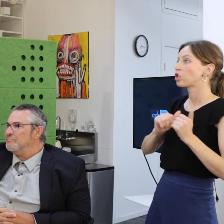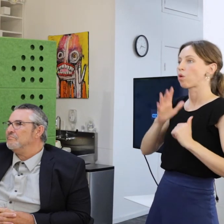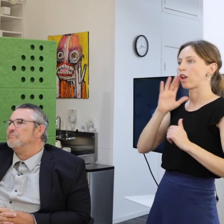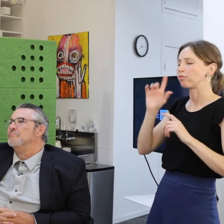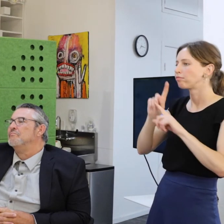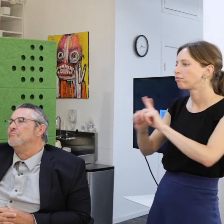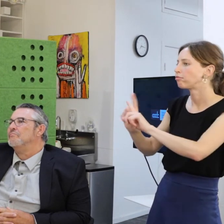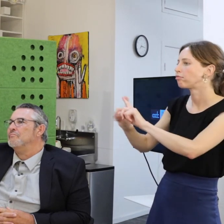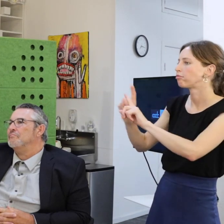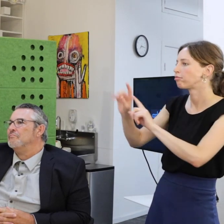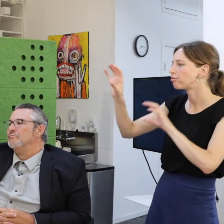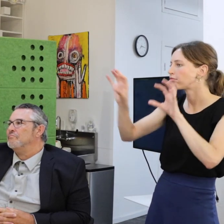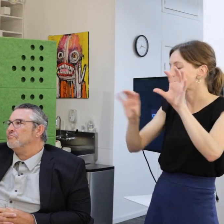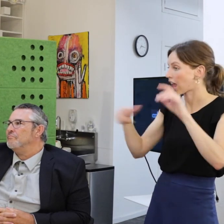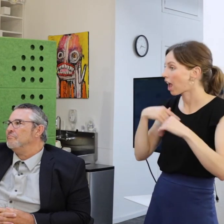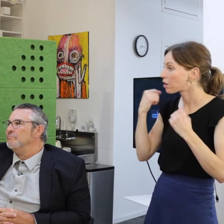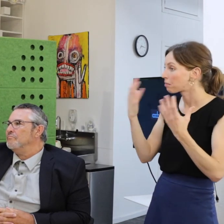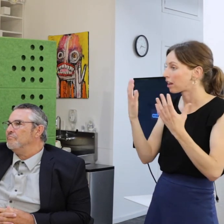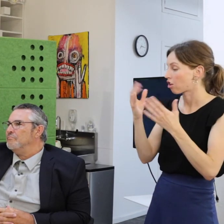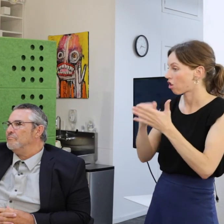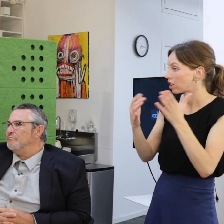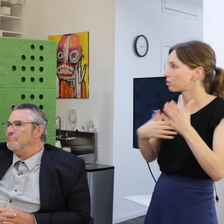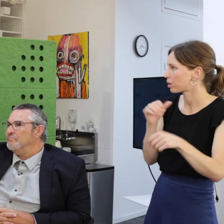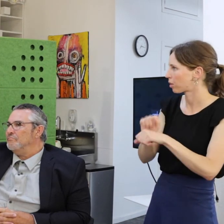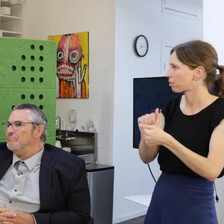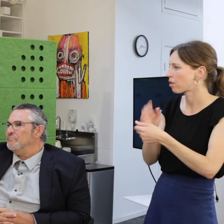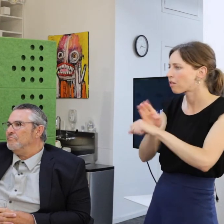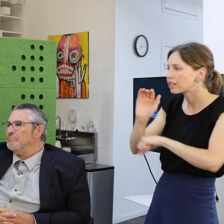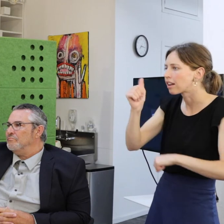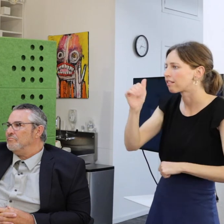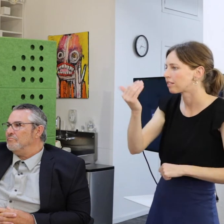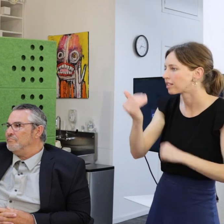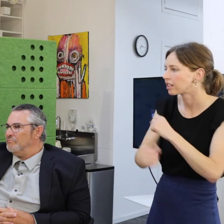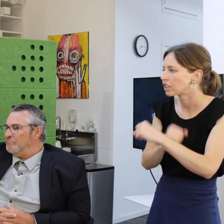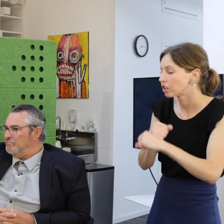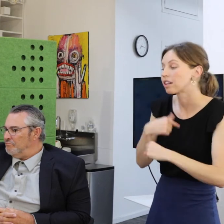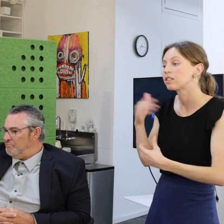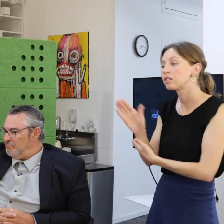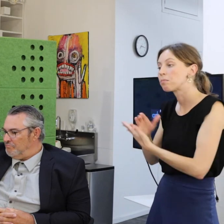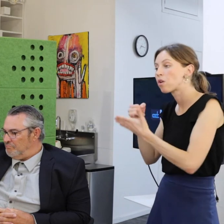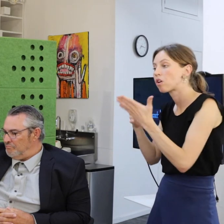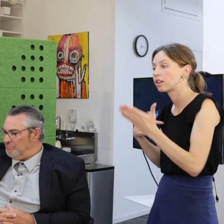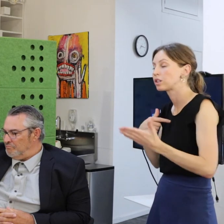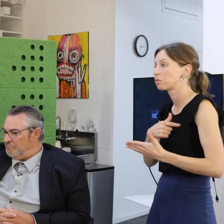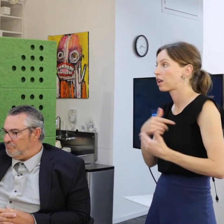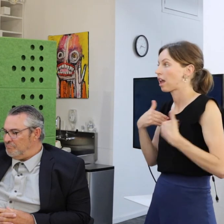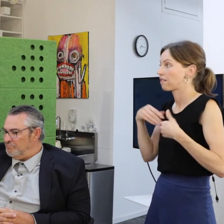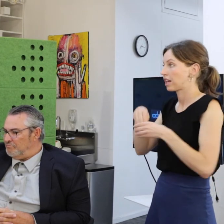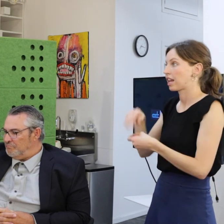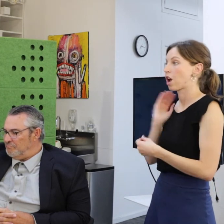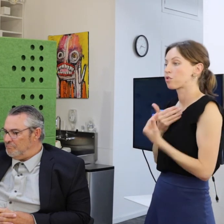We have an artist that we've worked with for well over 10-15 years. And we have artist that we have in our current summer program.